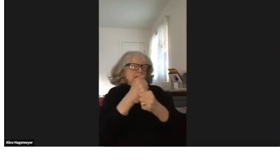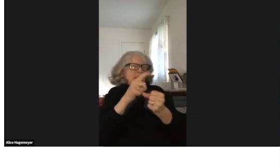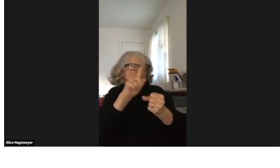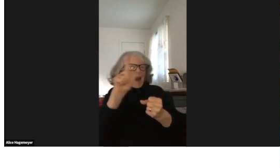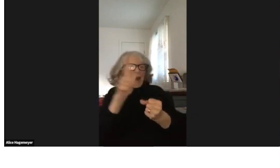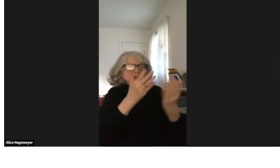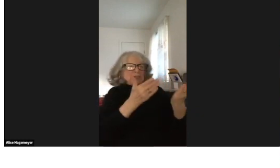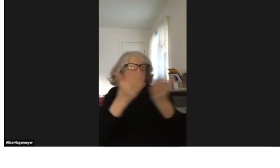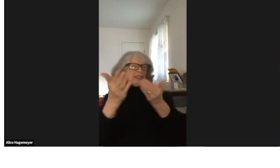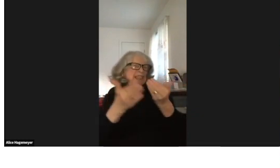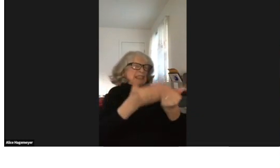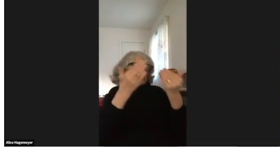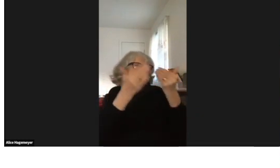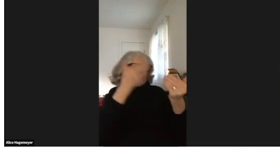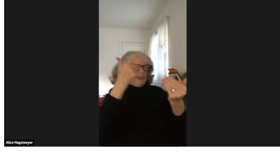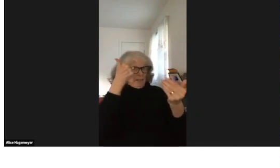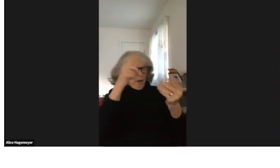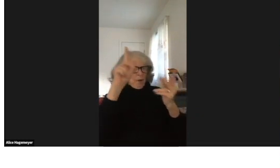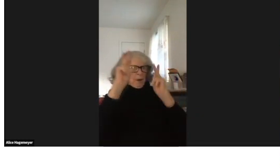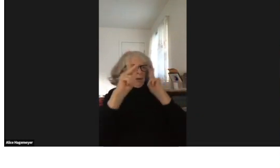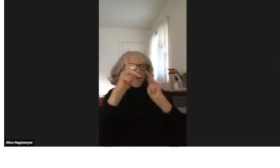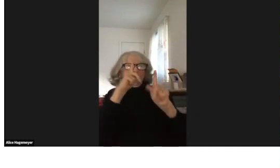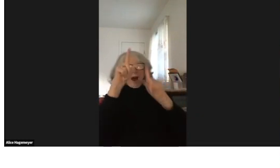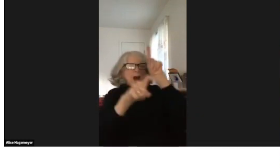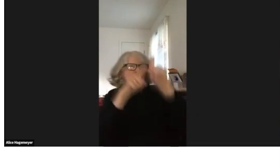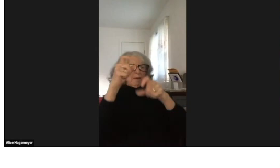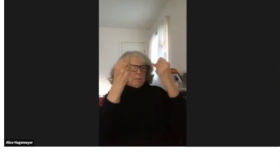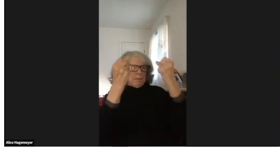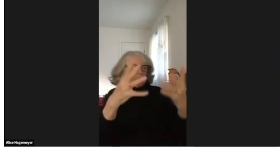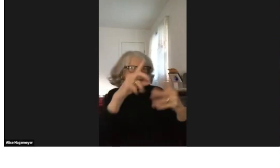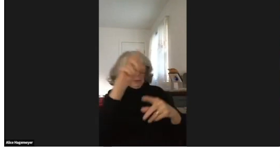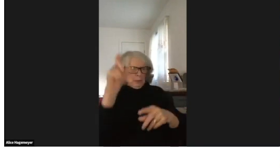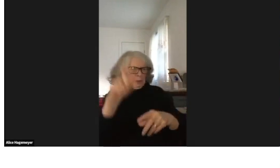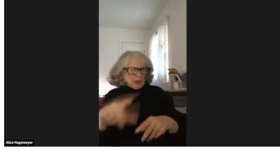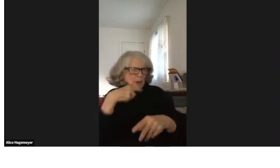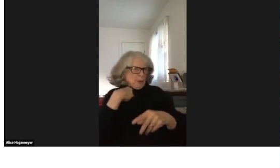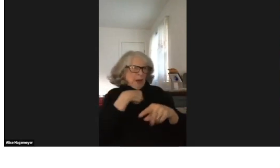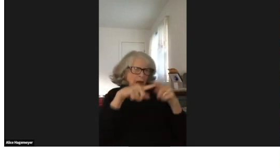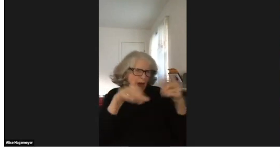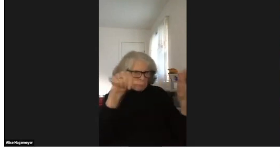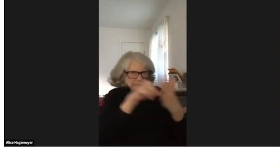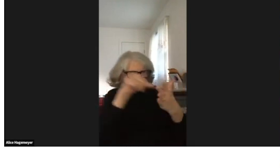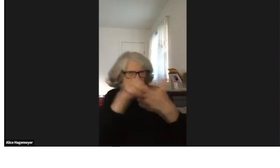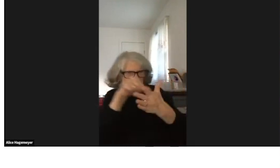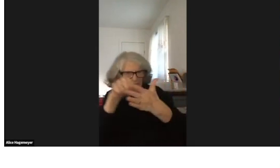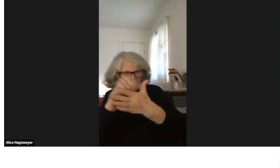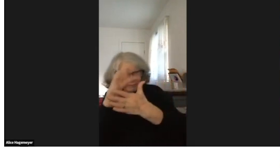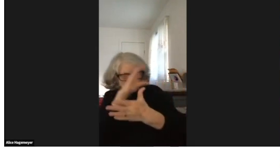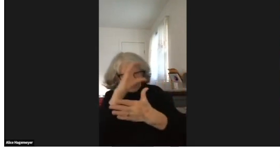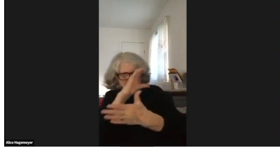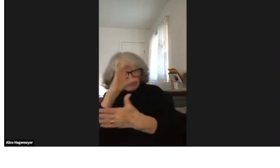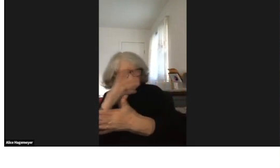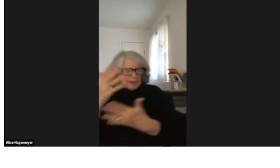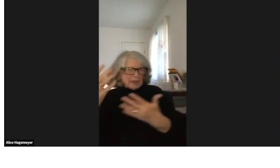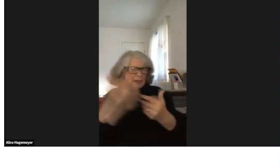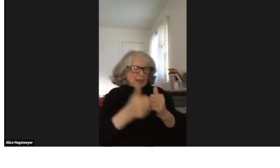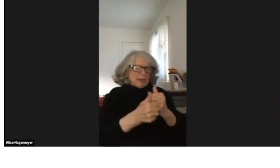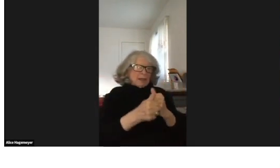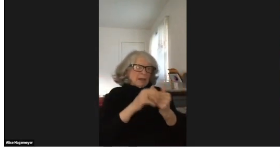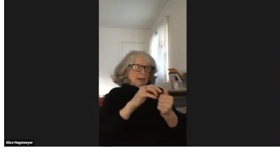And its many aspects and that would make it easier for all those people looking for information about the deaf culture,